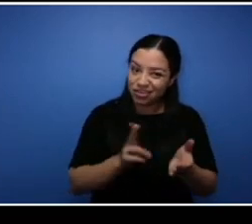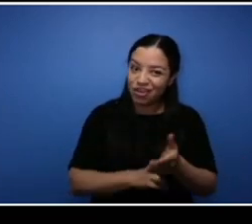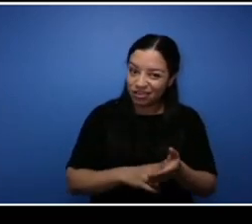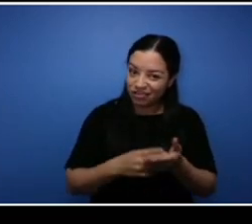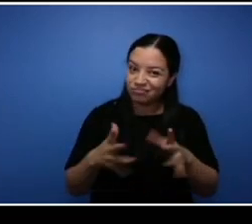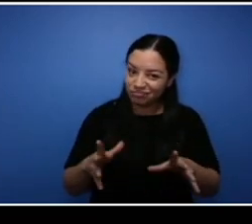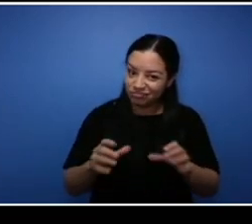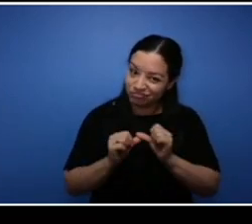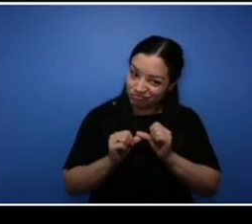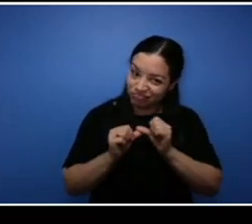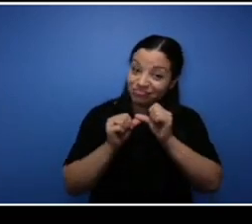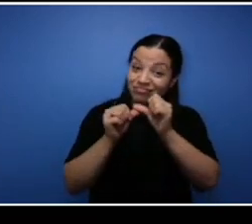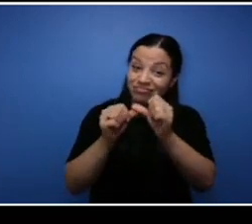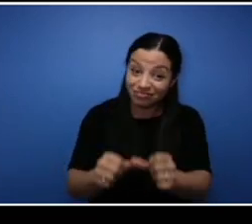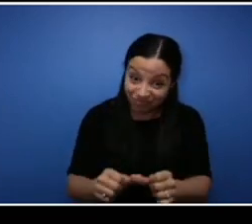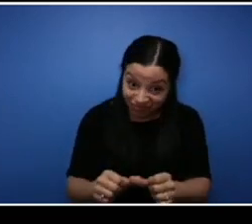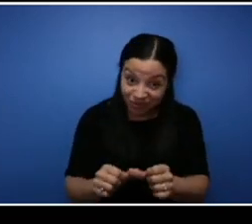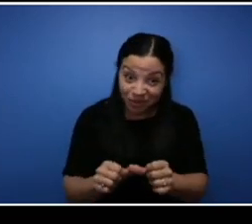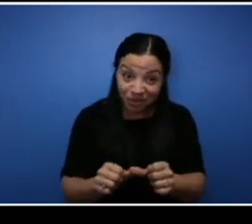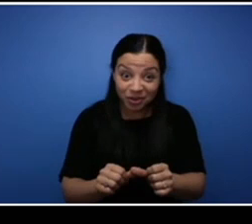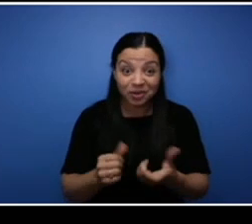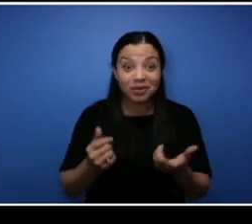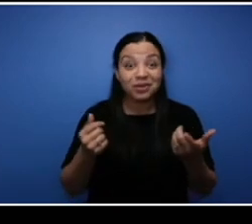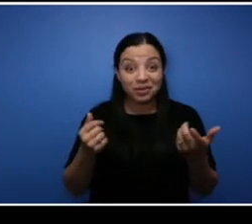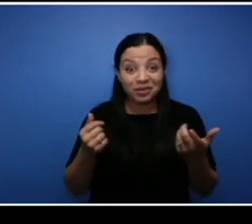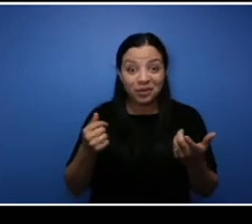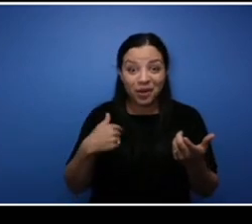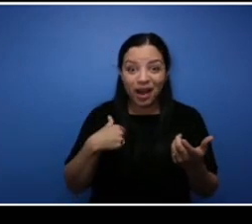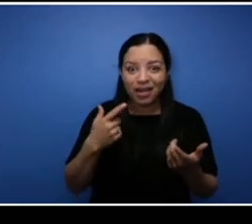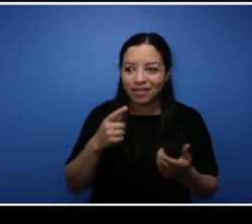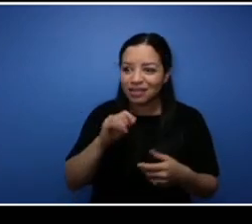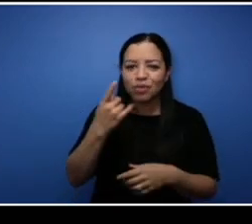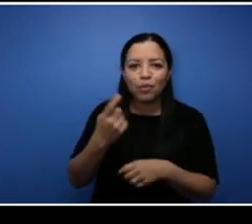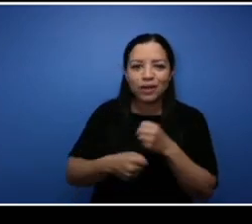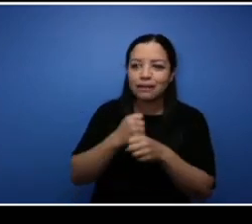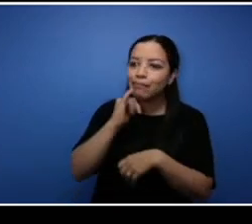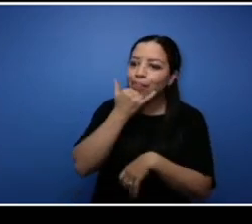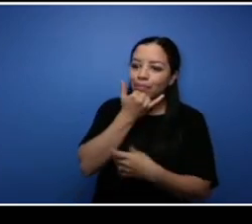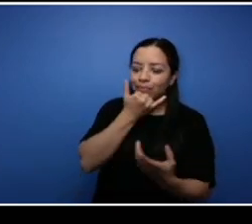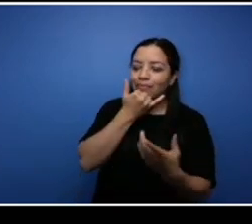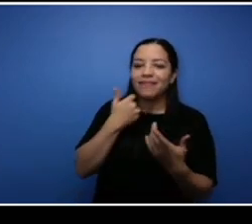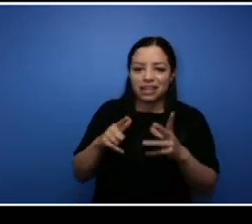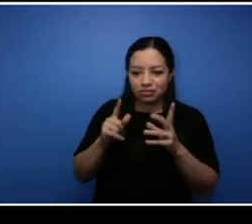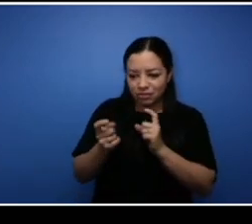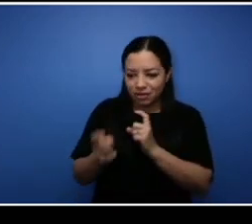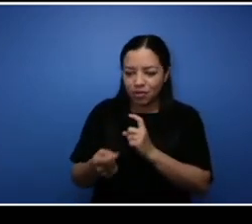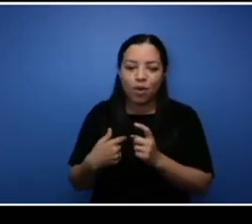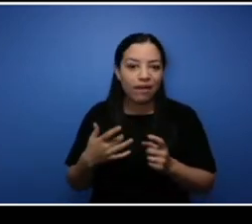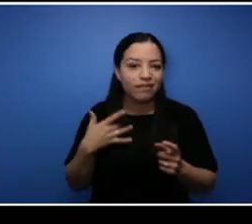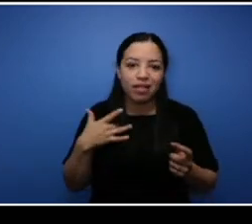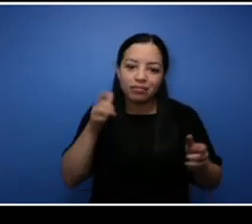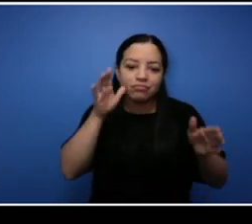lost because I think we just got caught up in the growth and we just made a mistake and